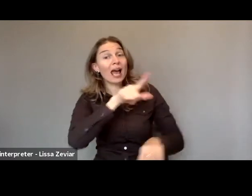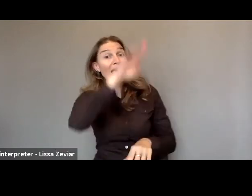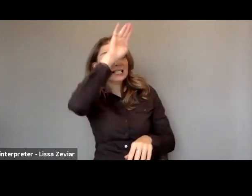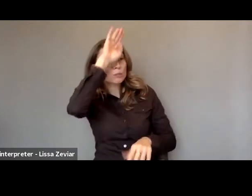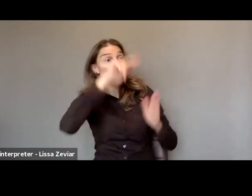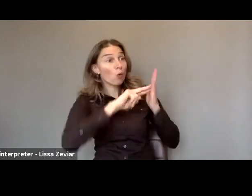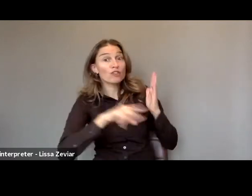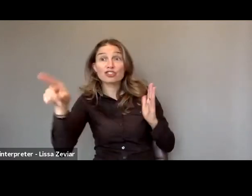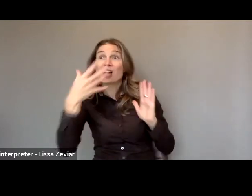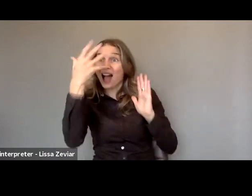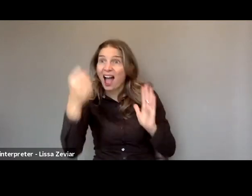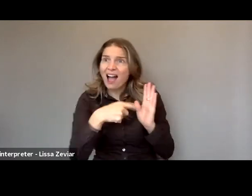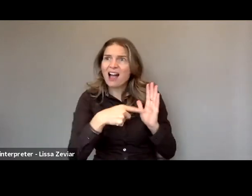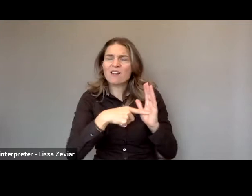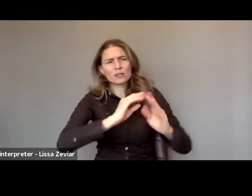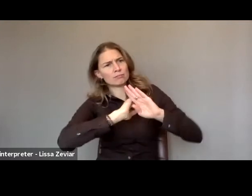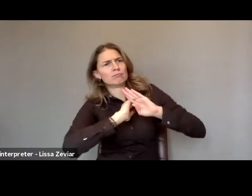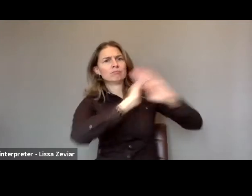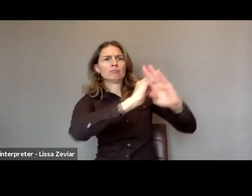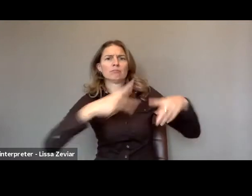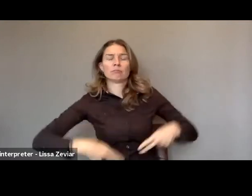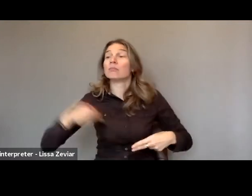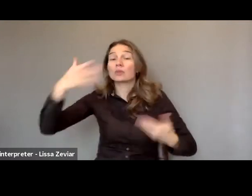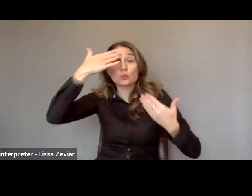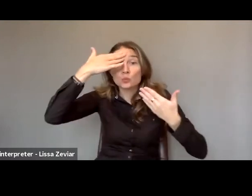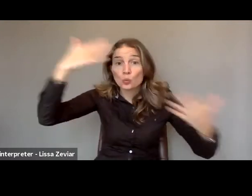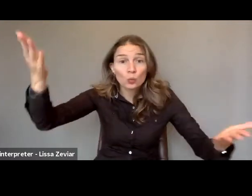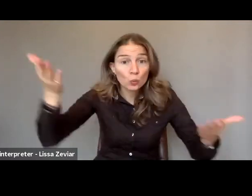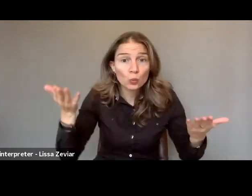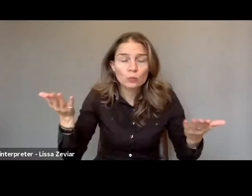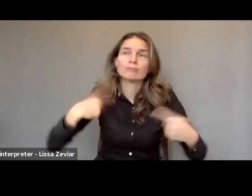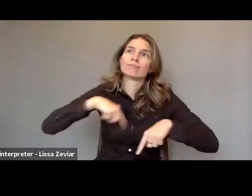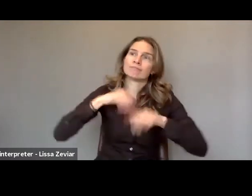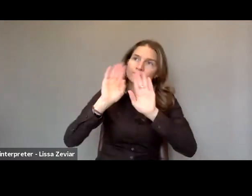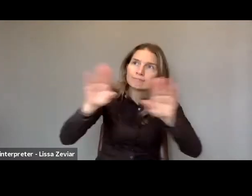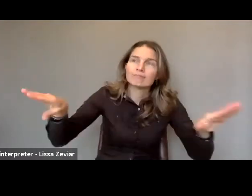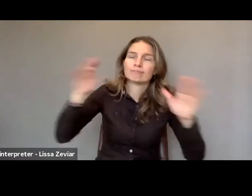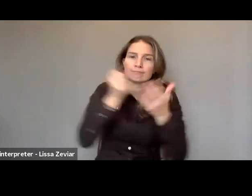Our speeches in these working meetings served to raise awareness